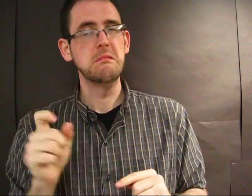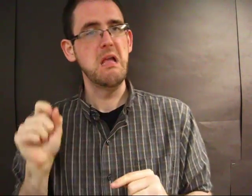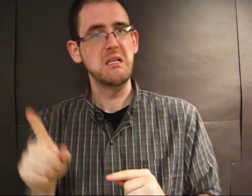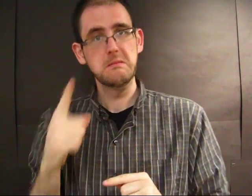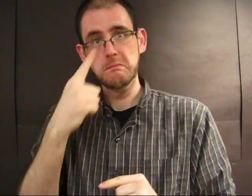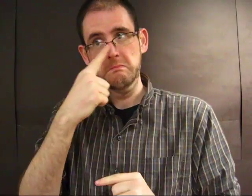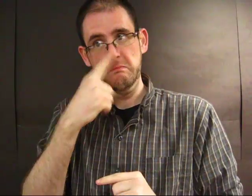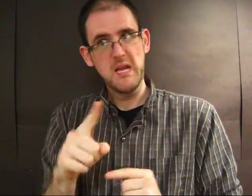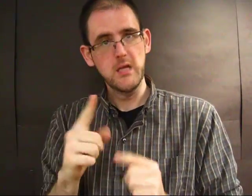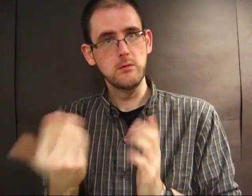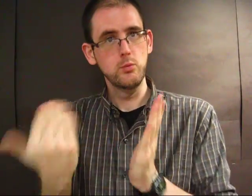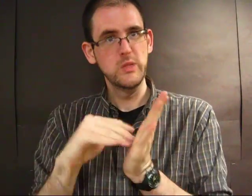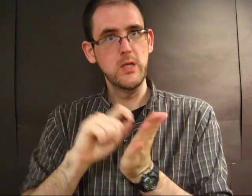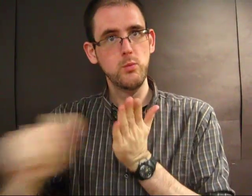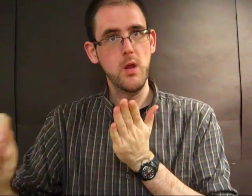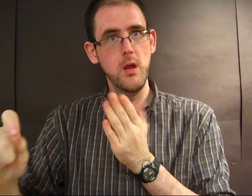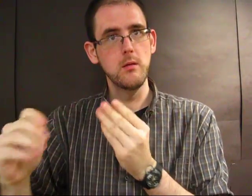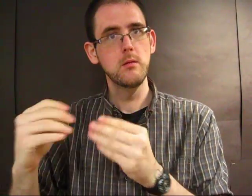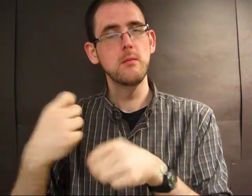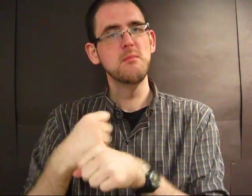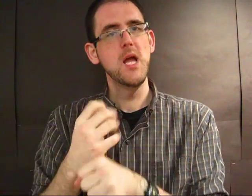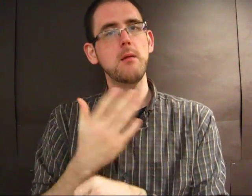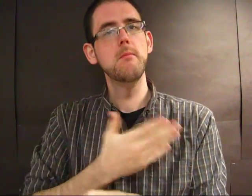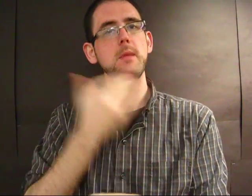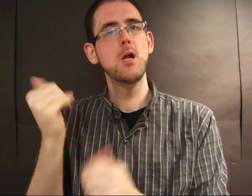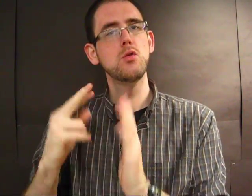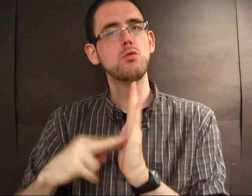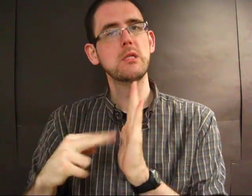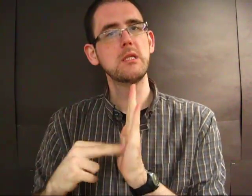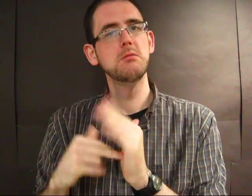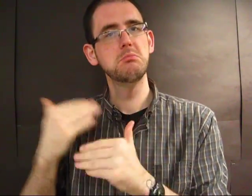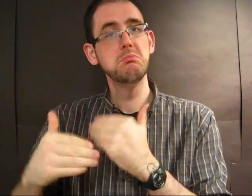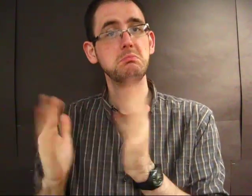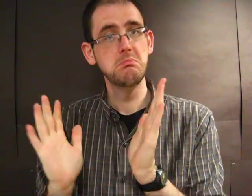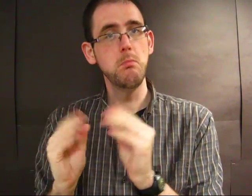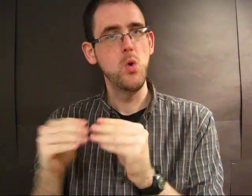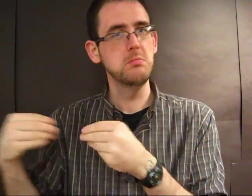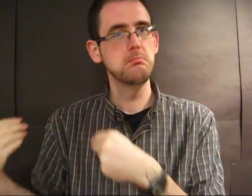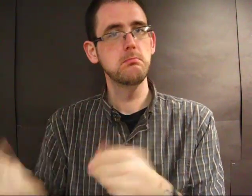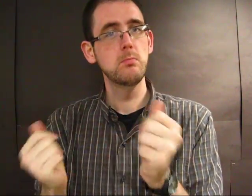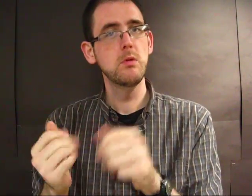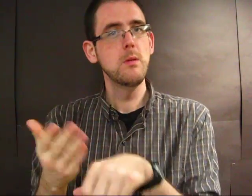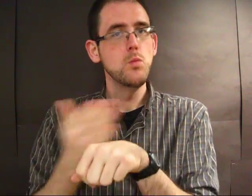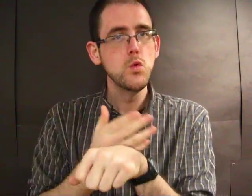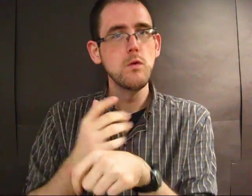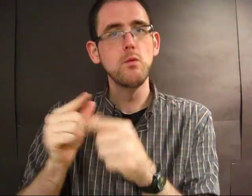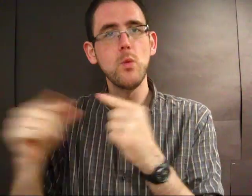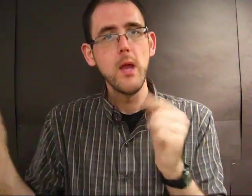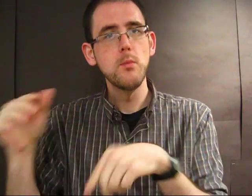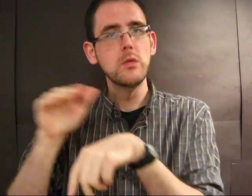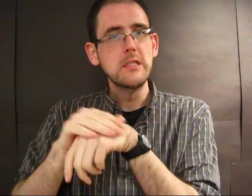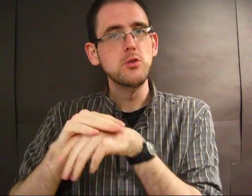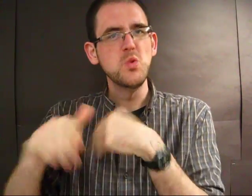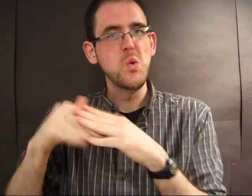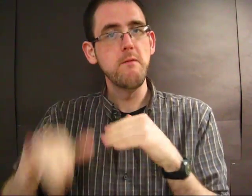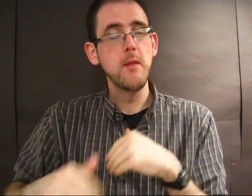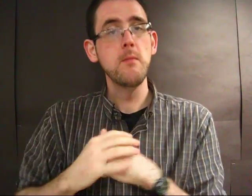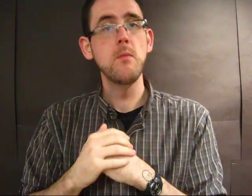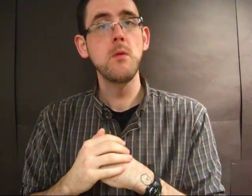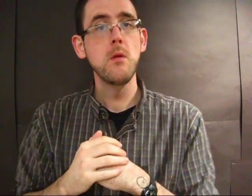And he needs to rewrite the story to make it more readable, maybe clean up the grammar and syntax.